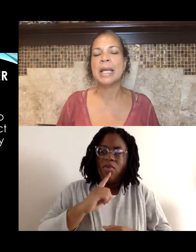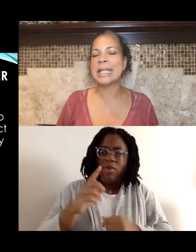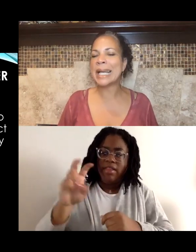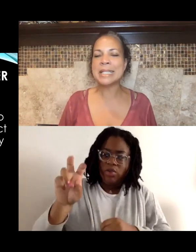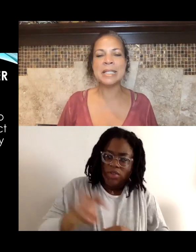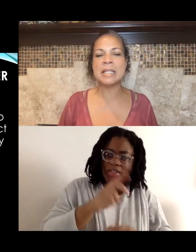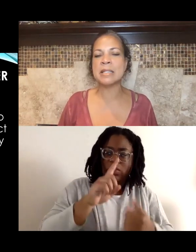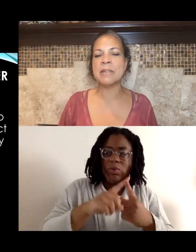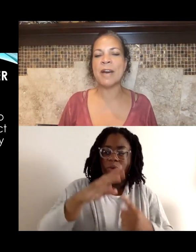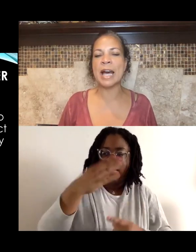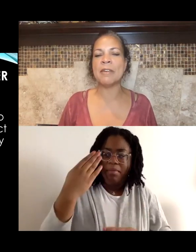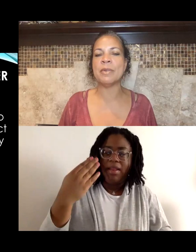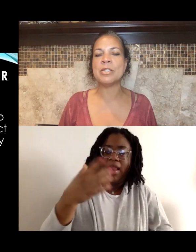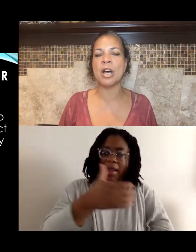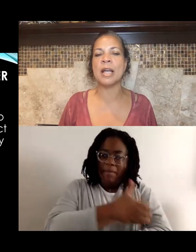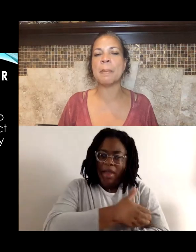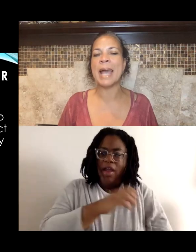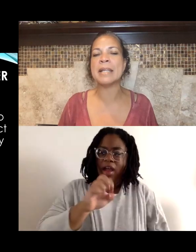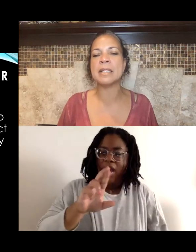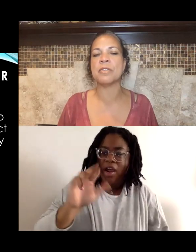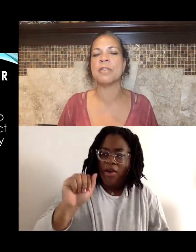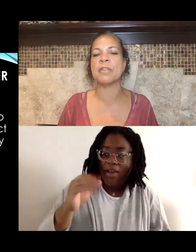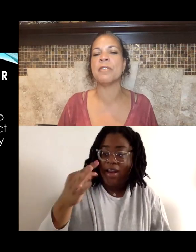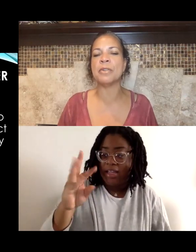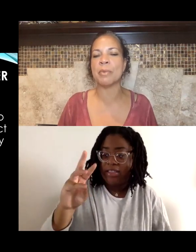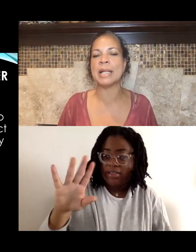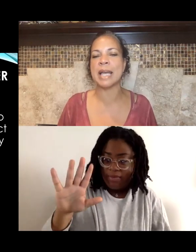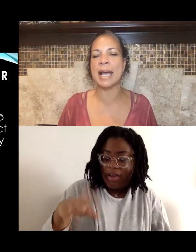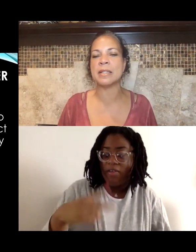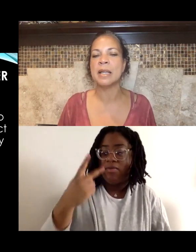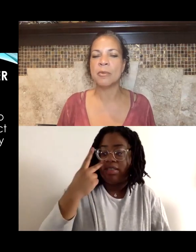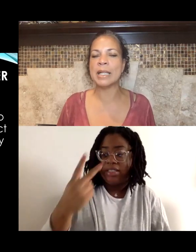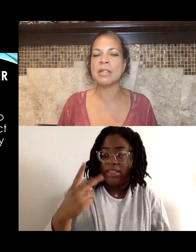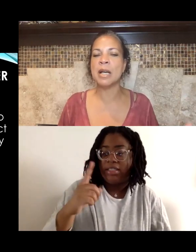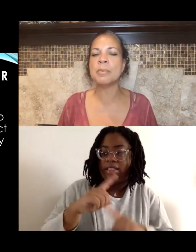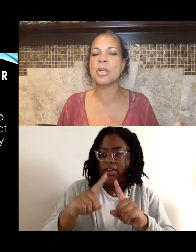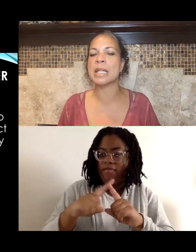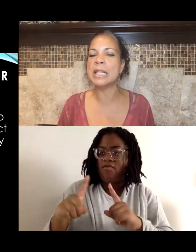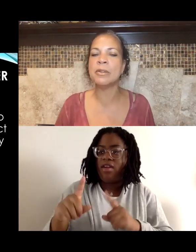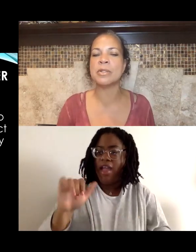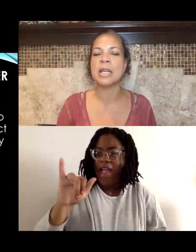In 1965, we saw the passage of the Voting Rights Act, right. It comes on the heels,